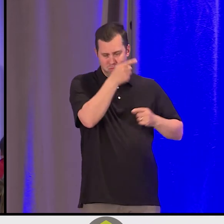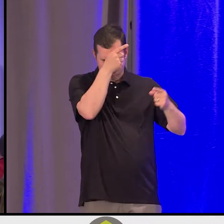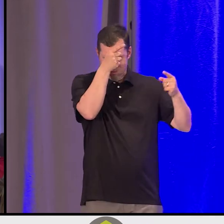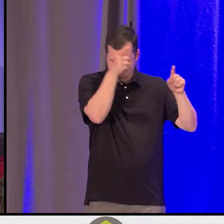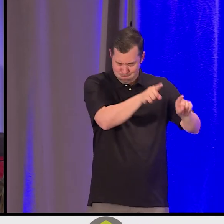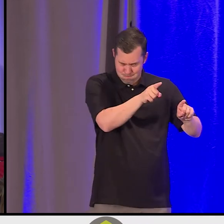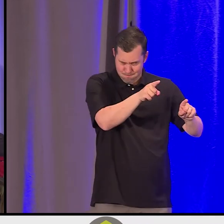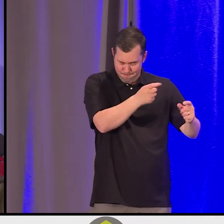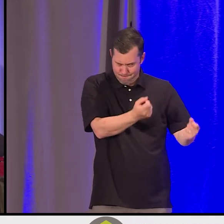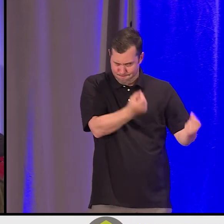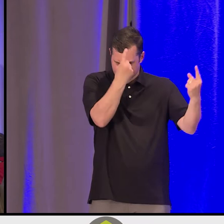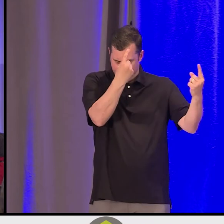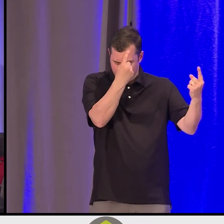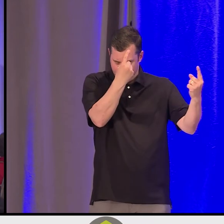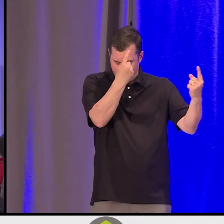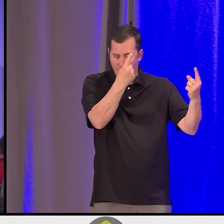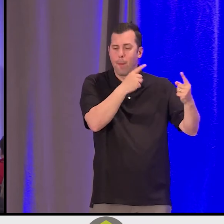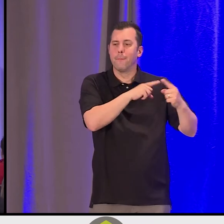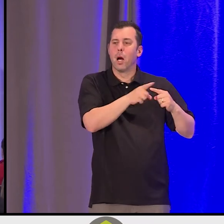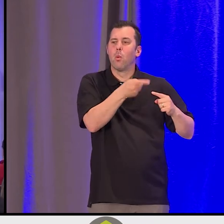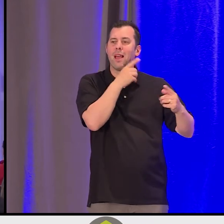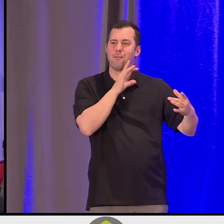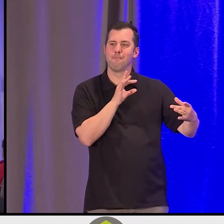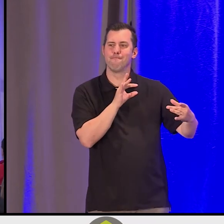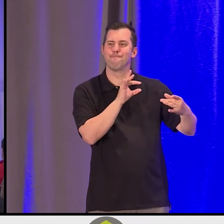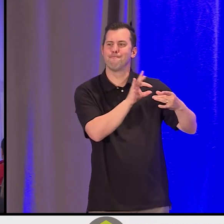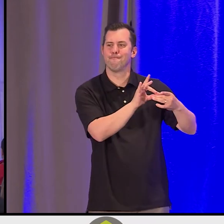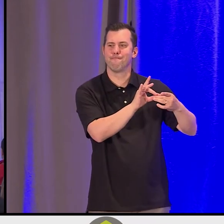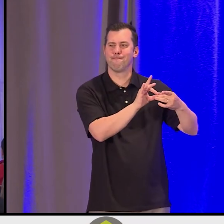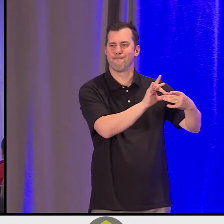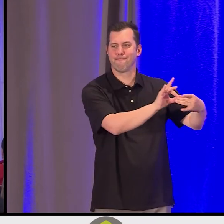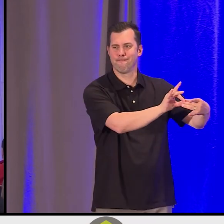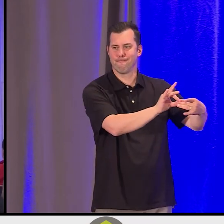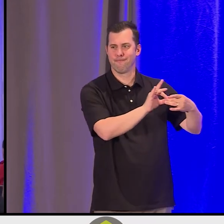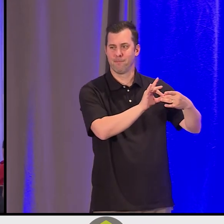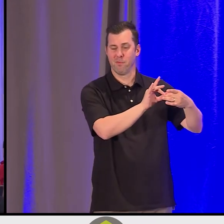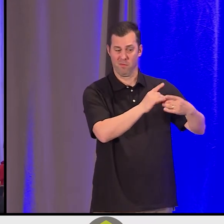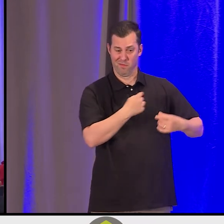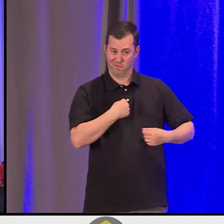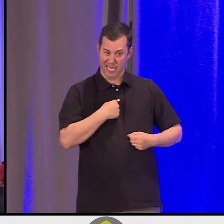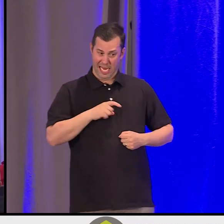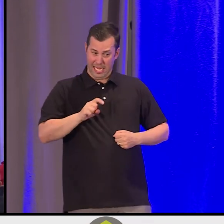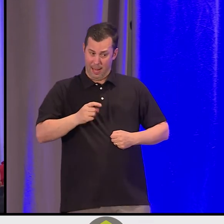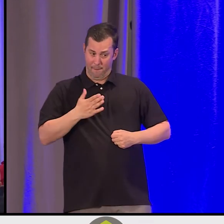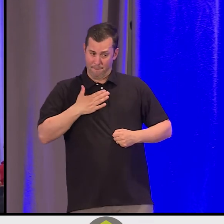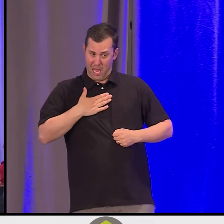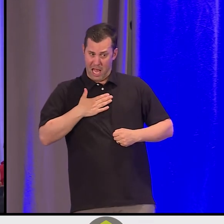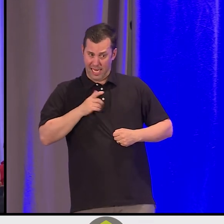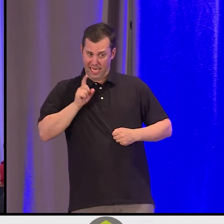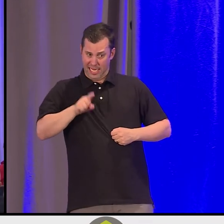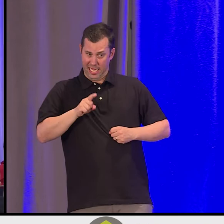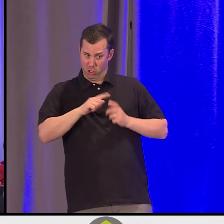that we're working on? And if I want my needs met, then I need to see if I can understand your needs without compromising mine.